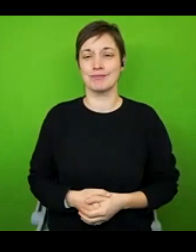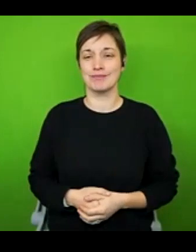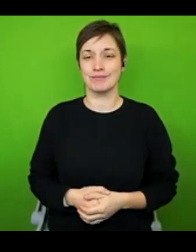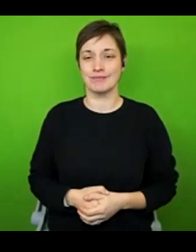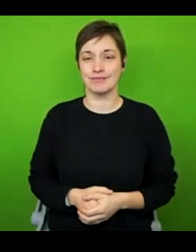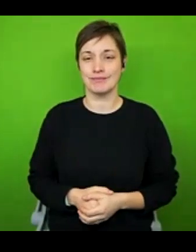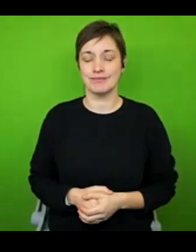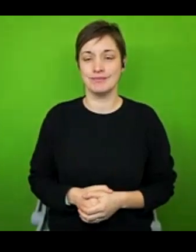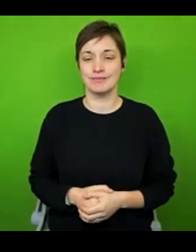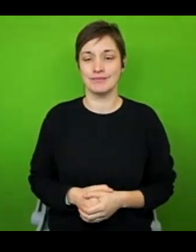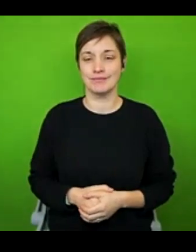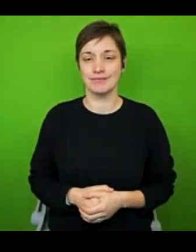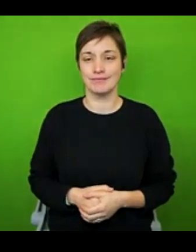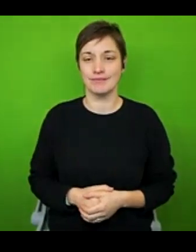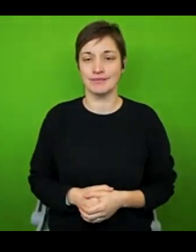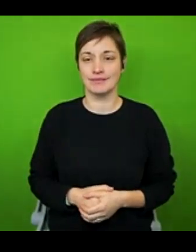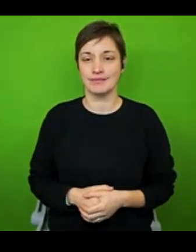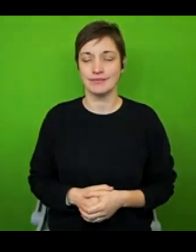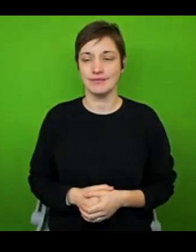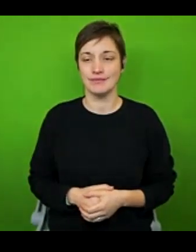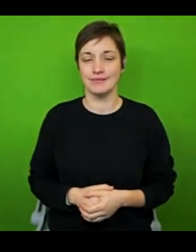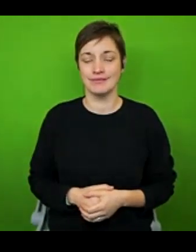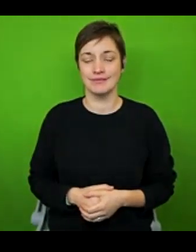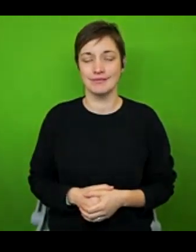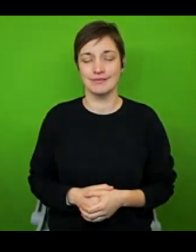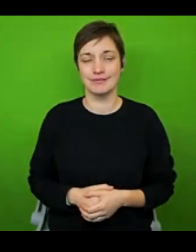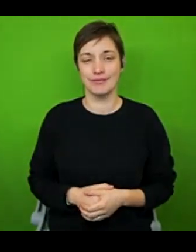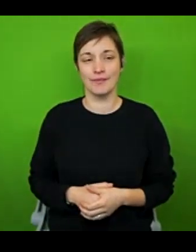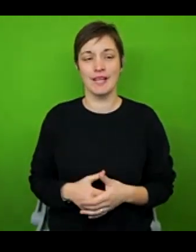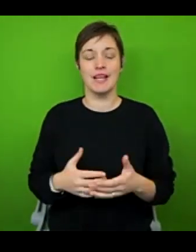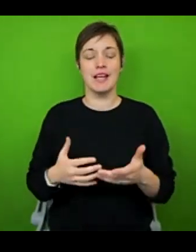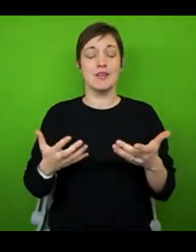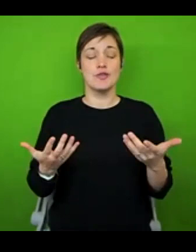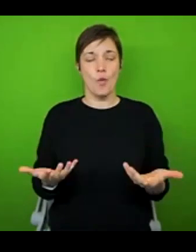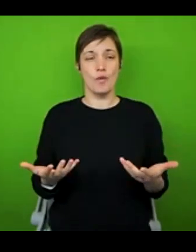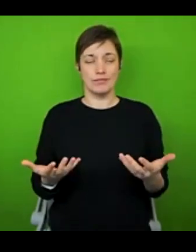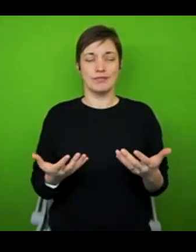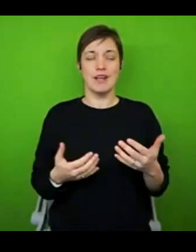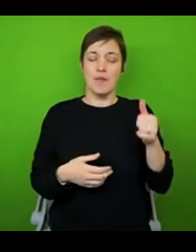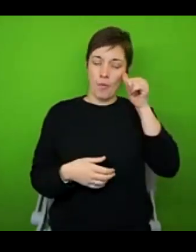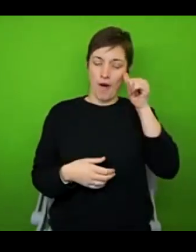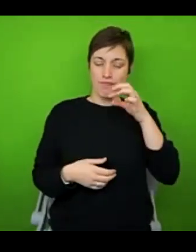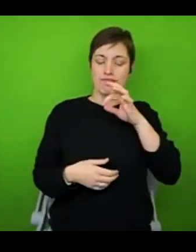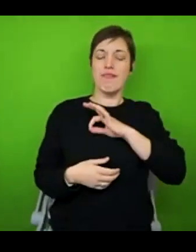So these things and this privilege that I have in some respects does mean that some of the adaptations that I'm